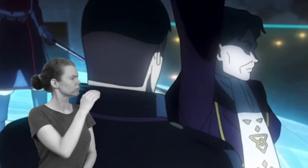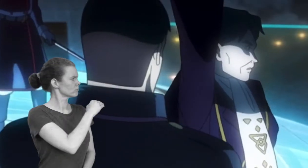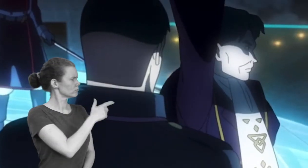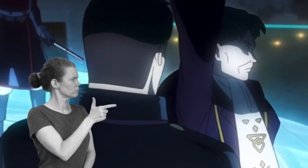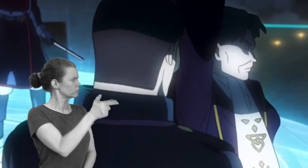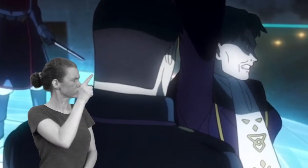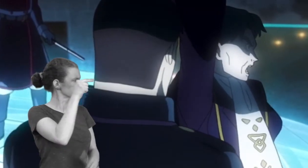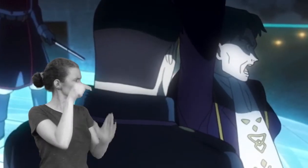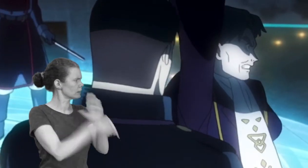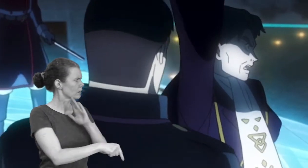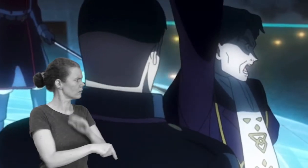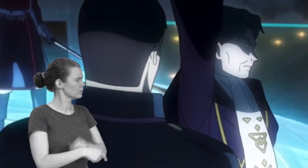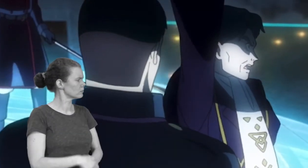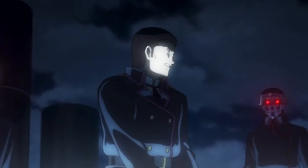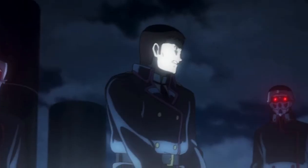Kill the boy.